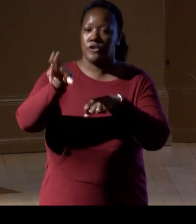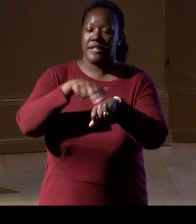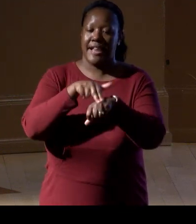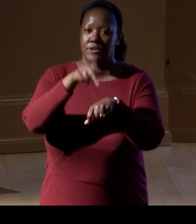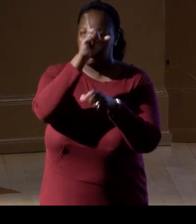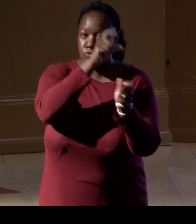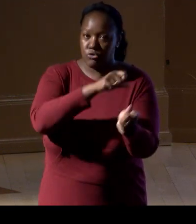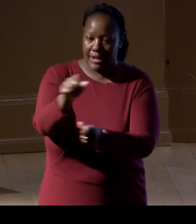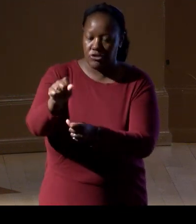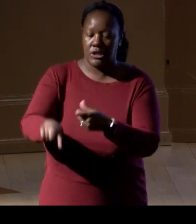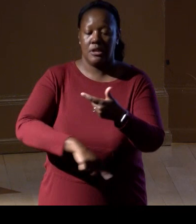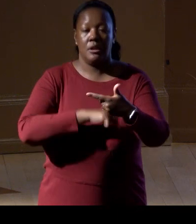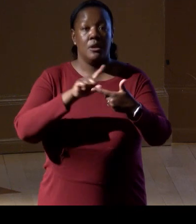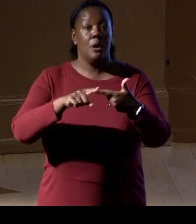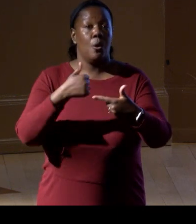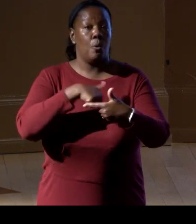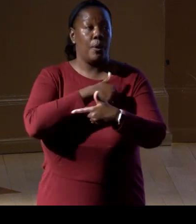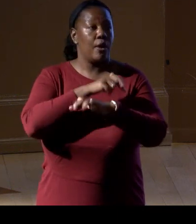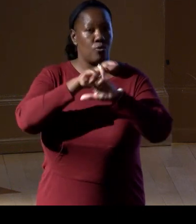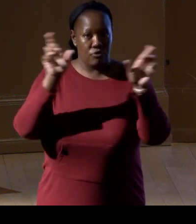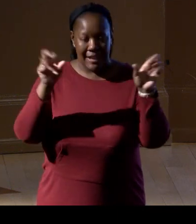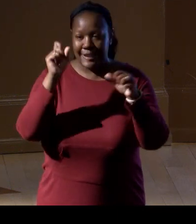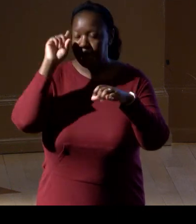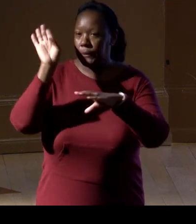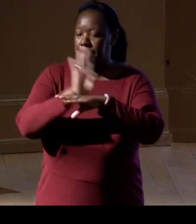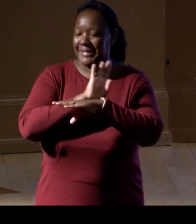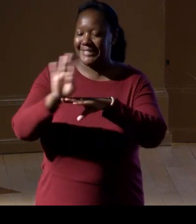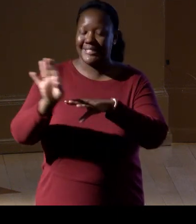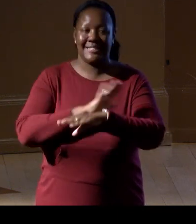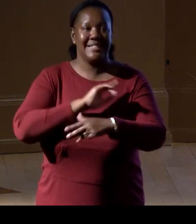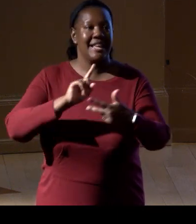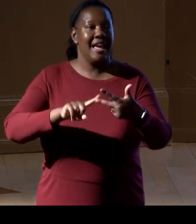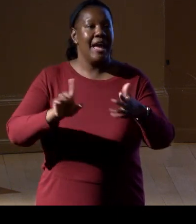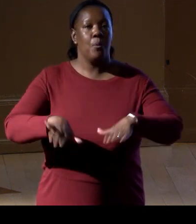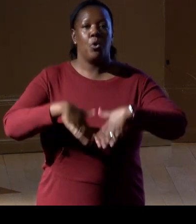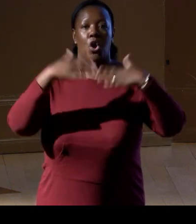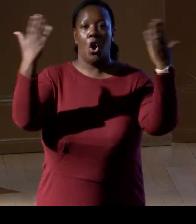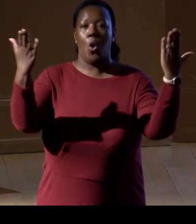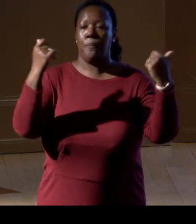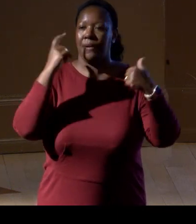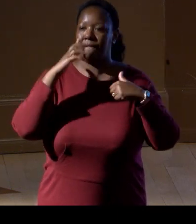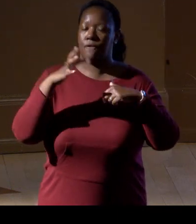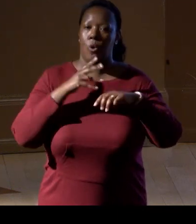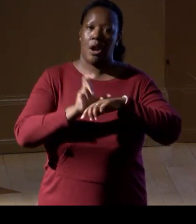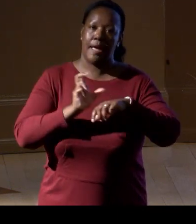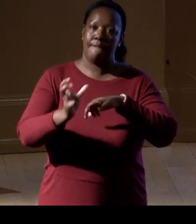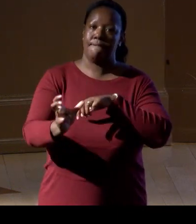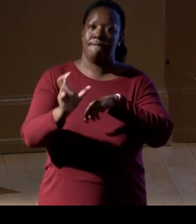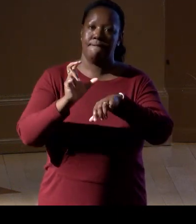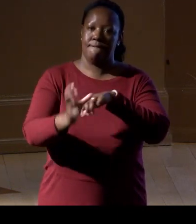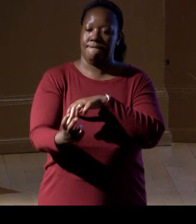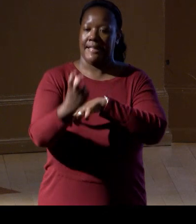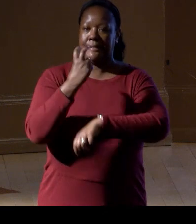We're ready for business and open for investment, you guys. So I think we're in a good spot right now. It's really exciting.